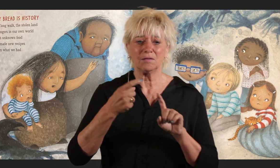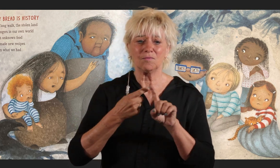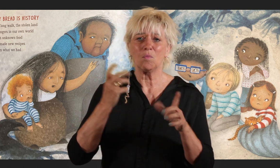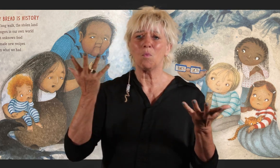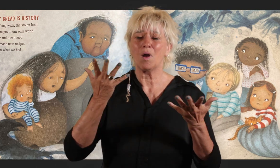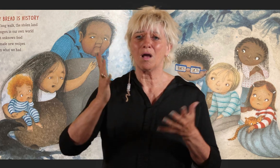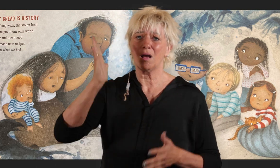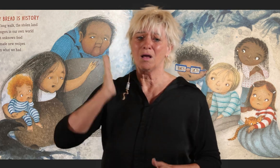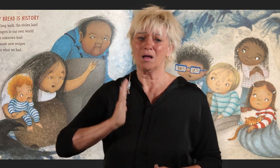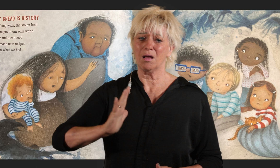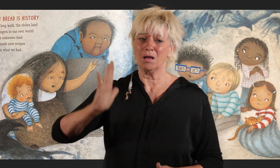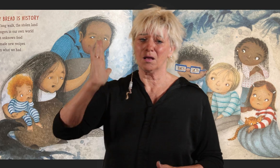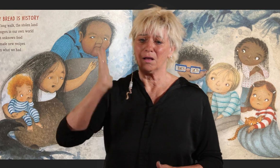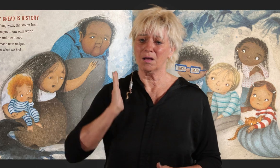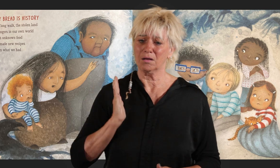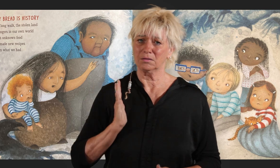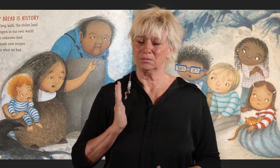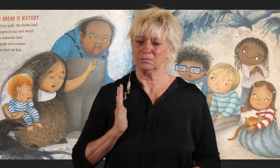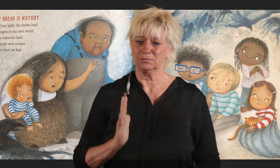From what we had